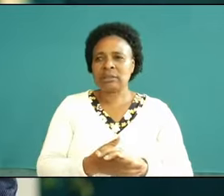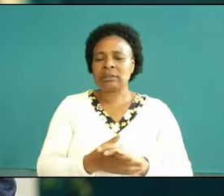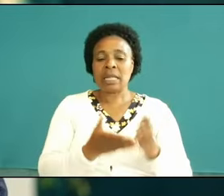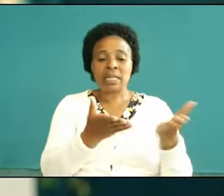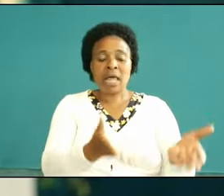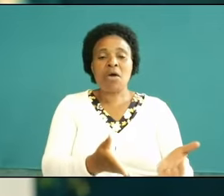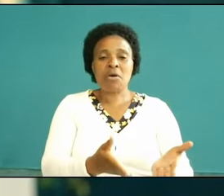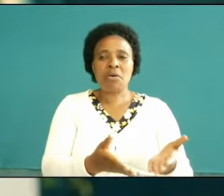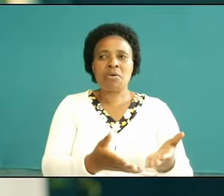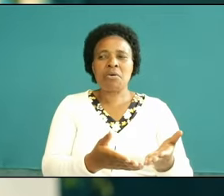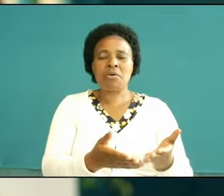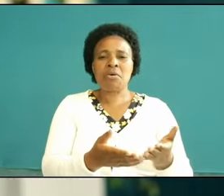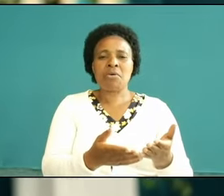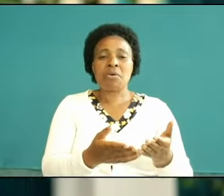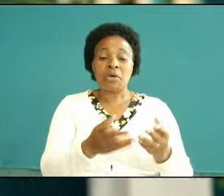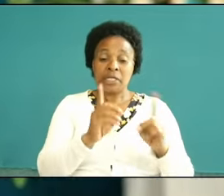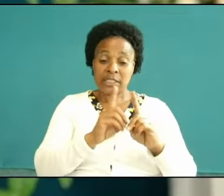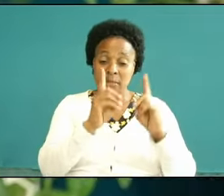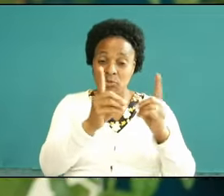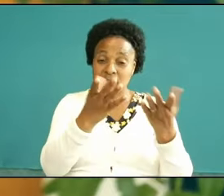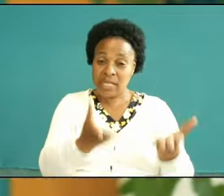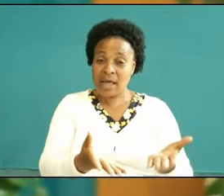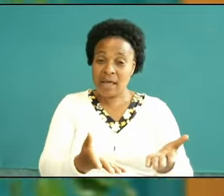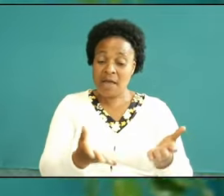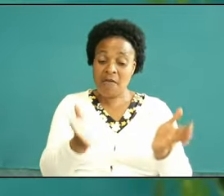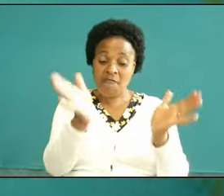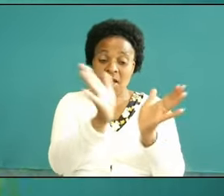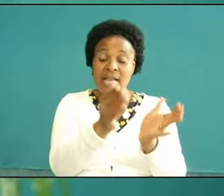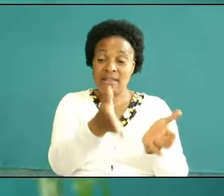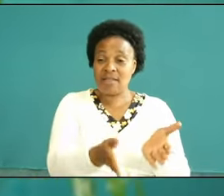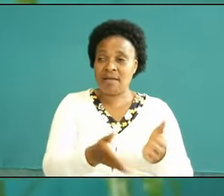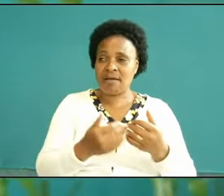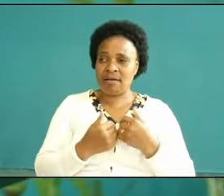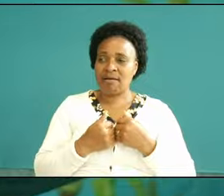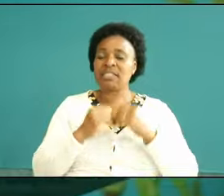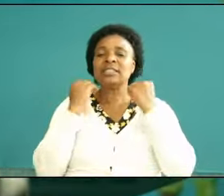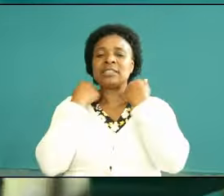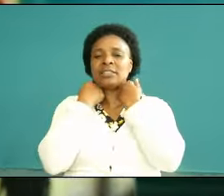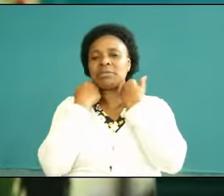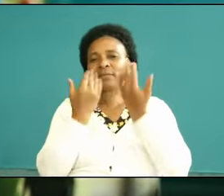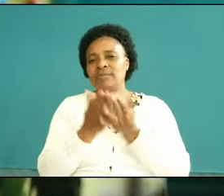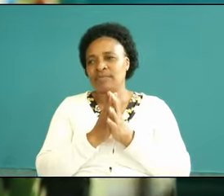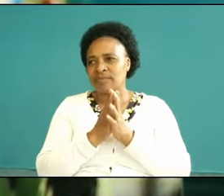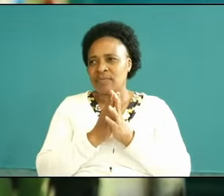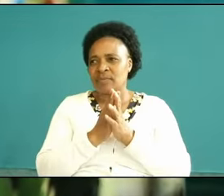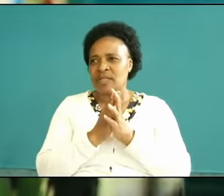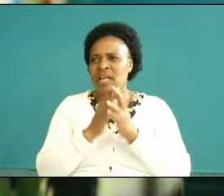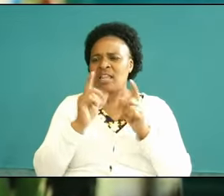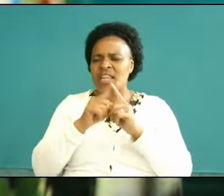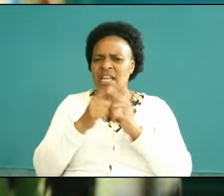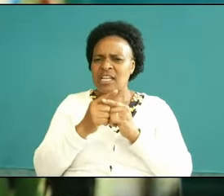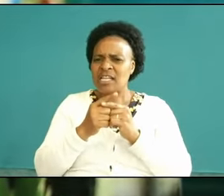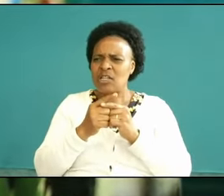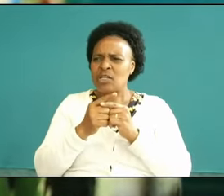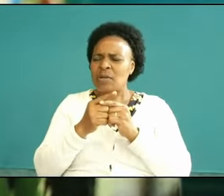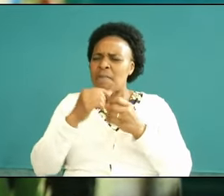here on the mountain and something is happening down in the mountain ahuh now Paul says that you